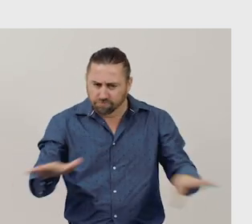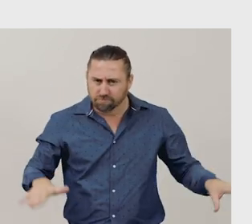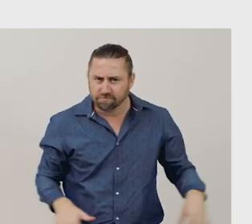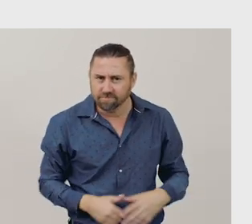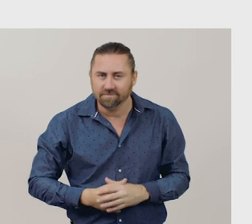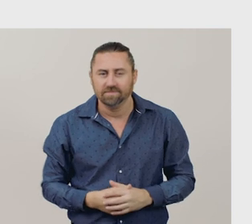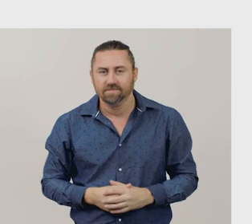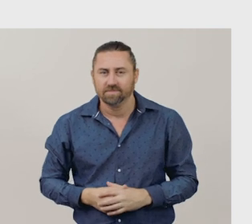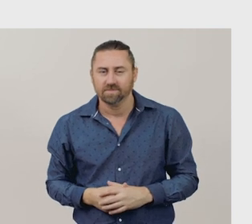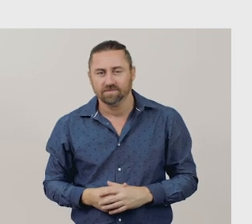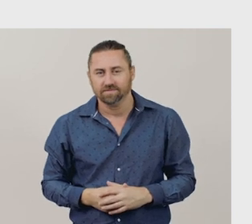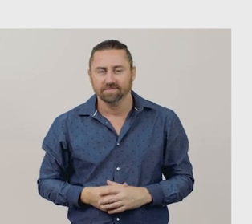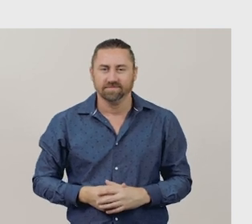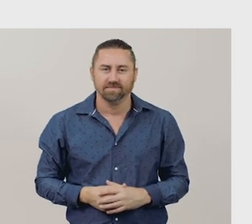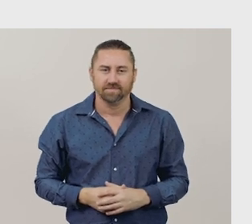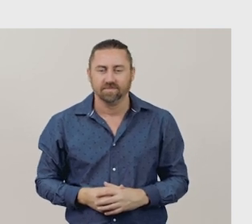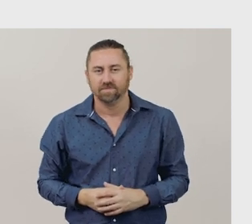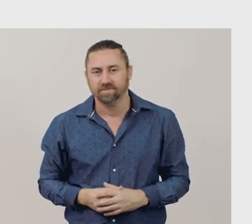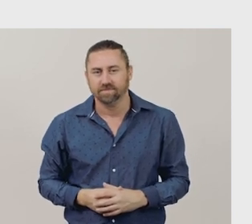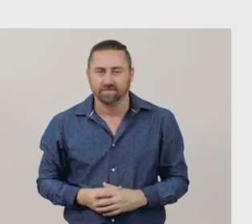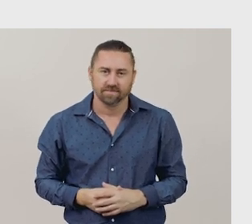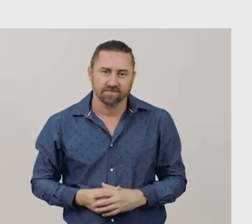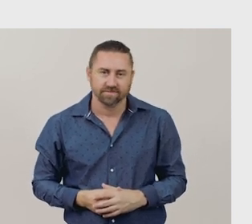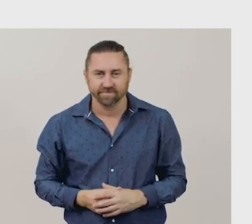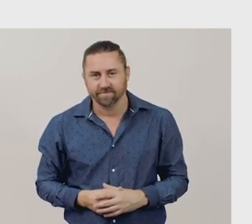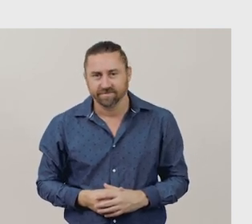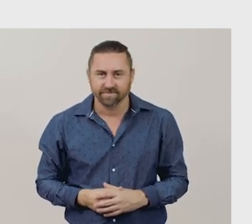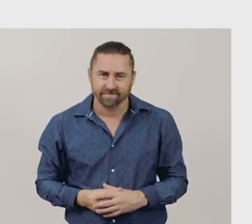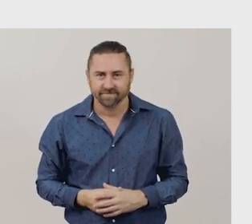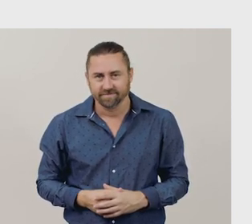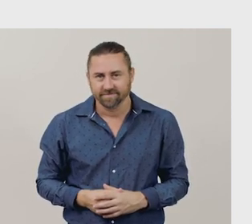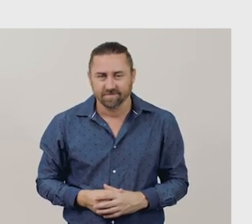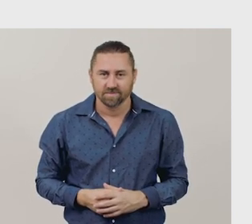[monkeys chatter and screech]